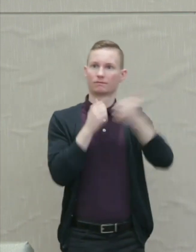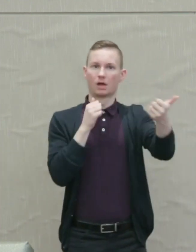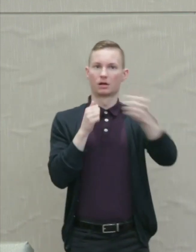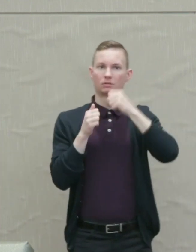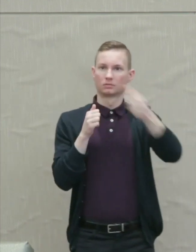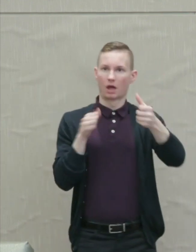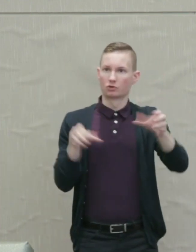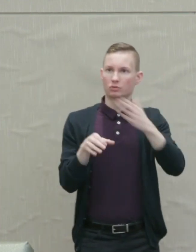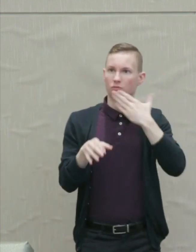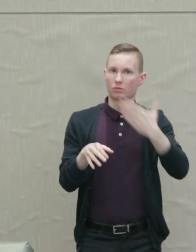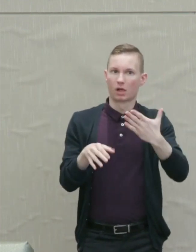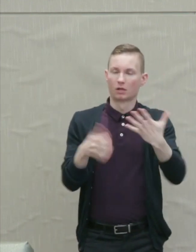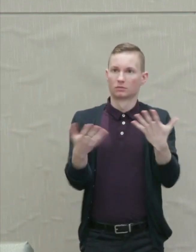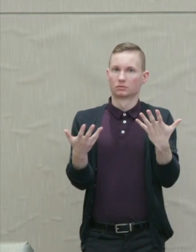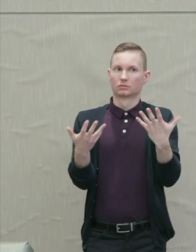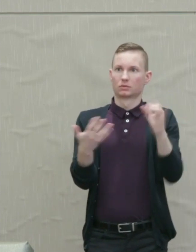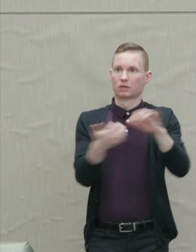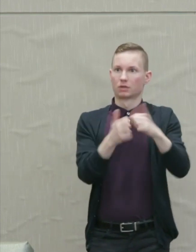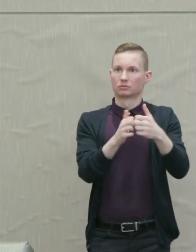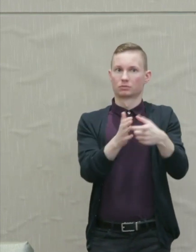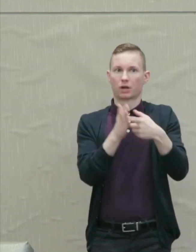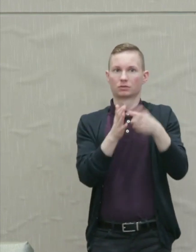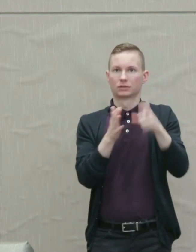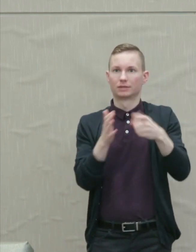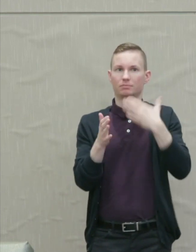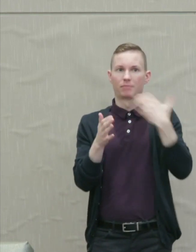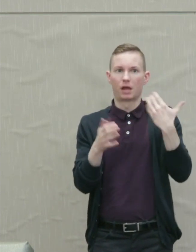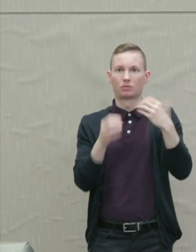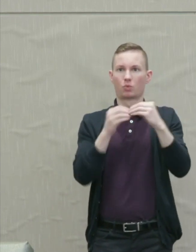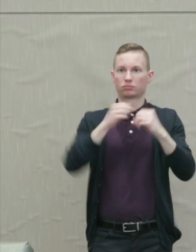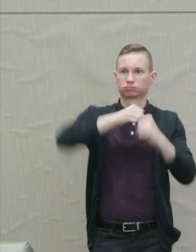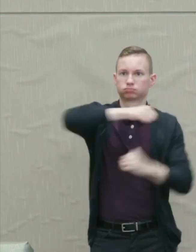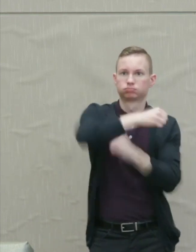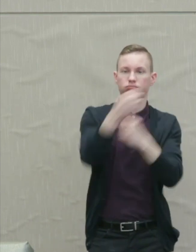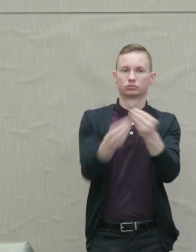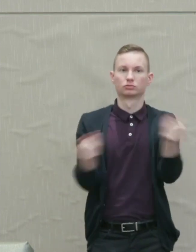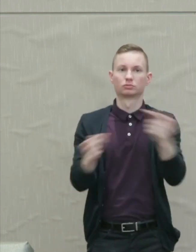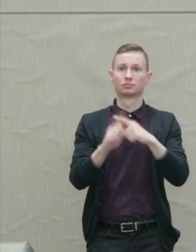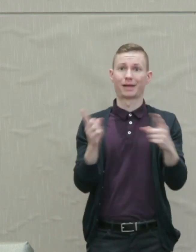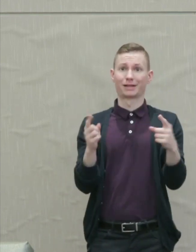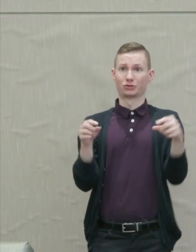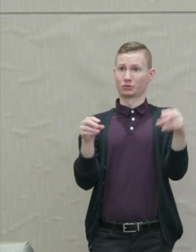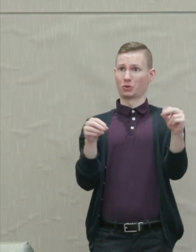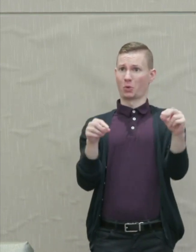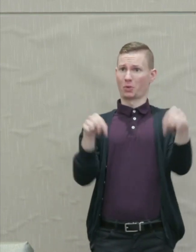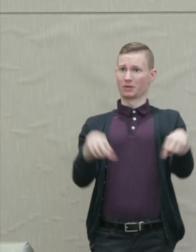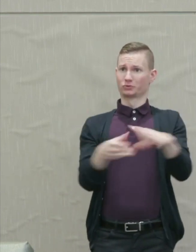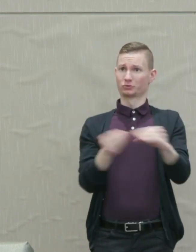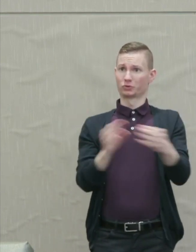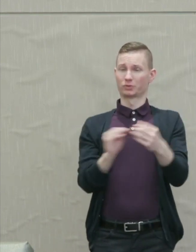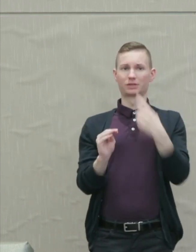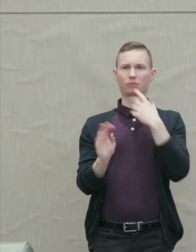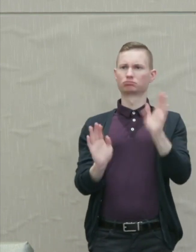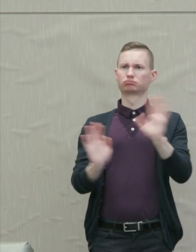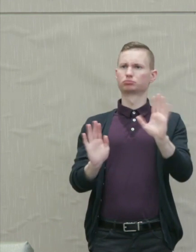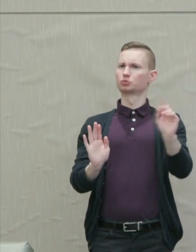And that problem requires a structural solution. But no, in the story we're told, "It's not that problem.